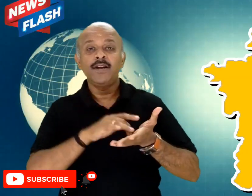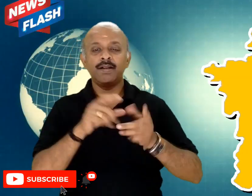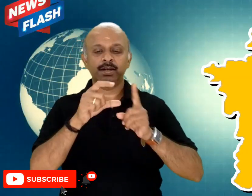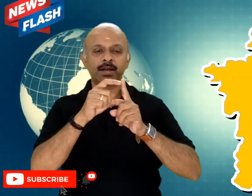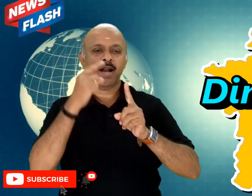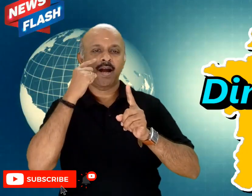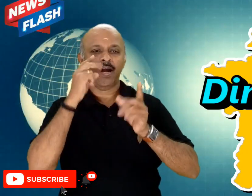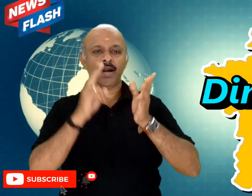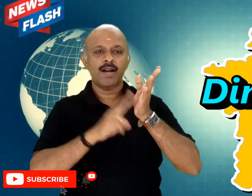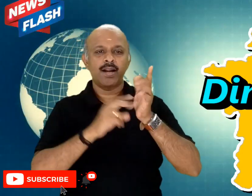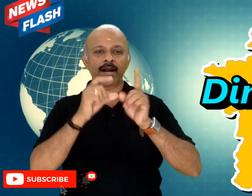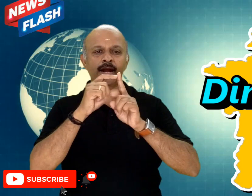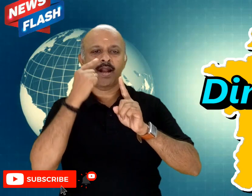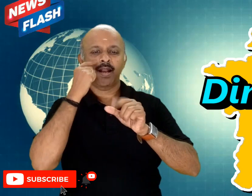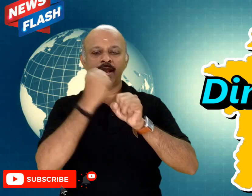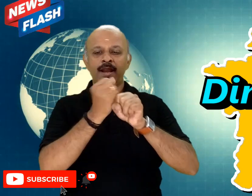At Dindigul,Tamilnadu